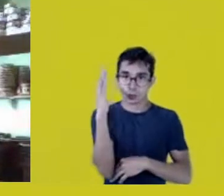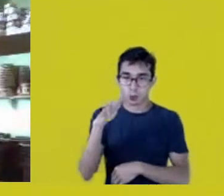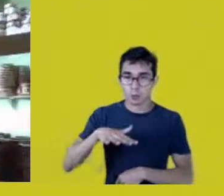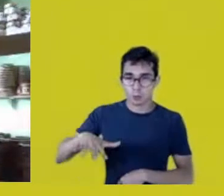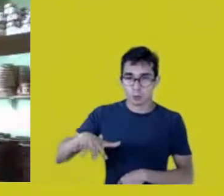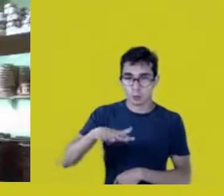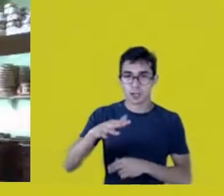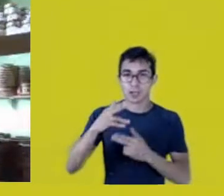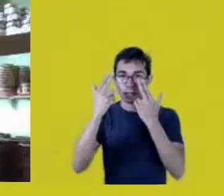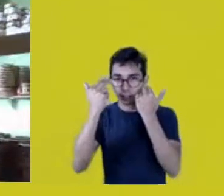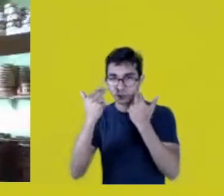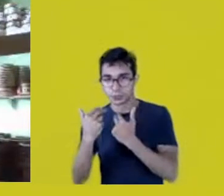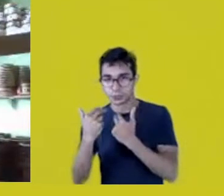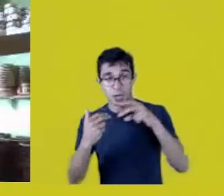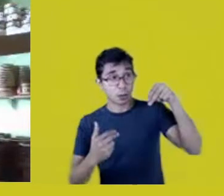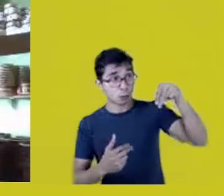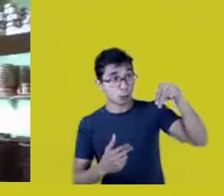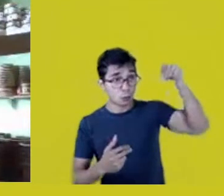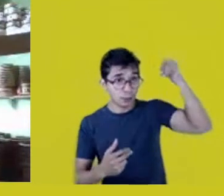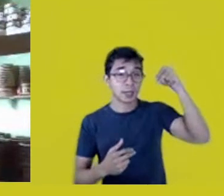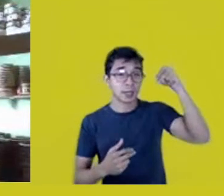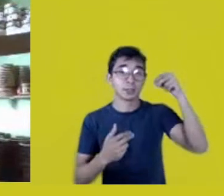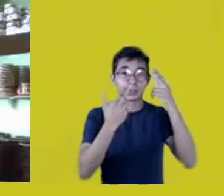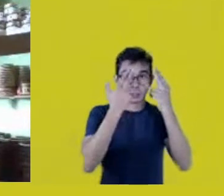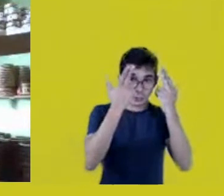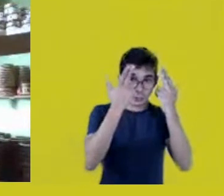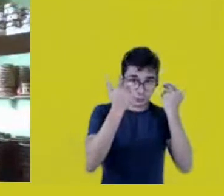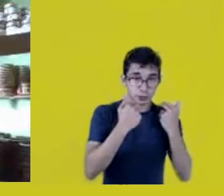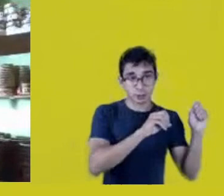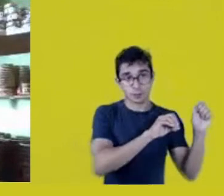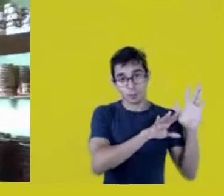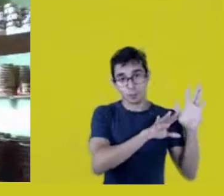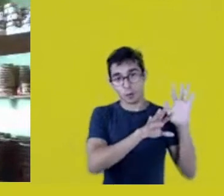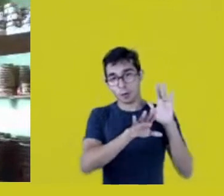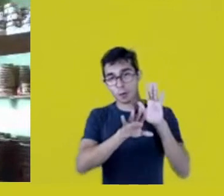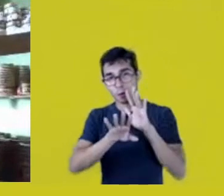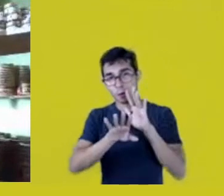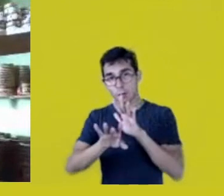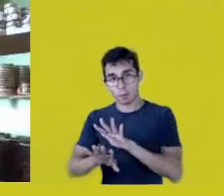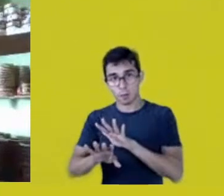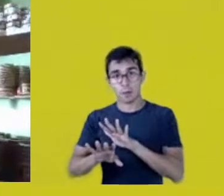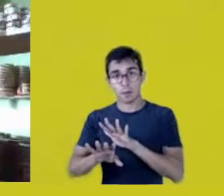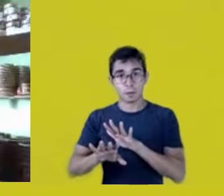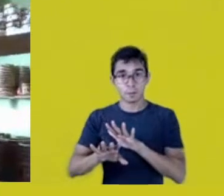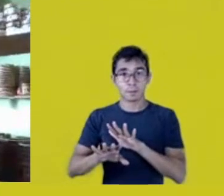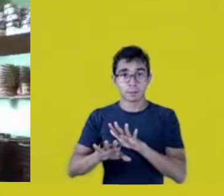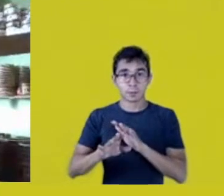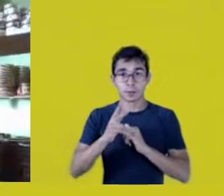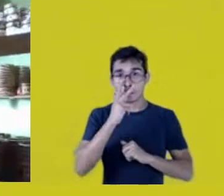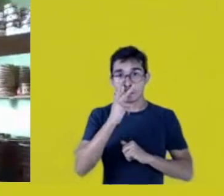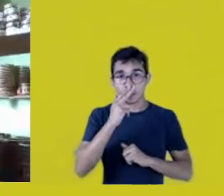who came to the Amazon, suffered deterritorialization